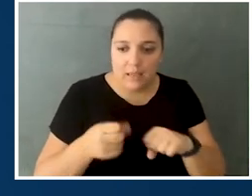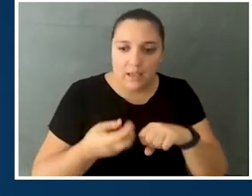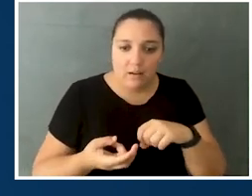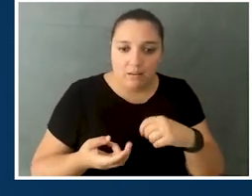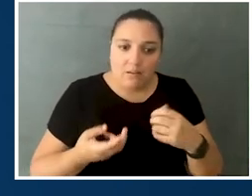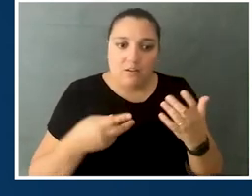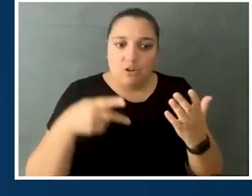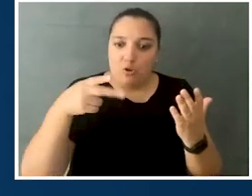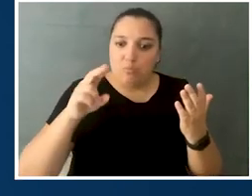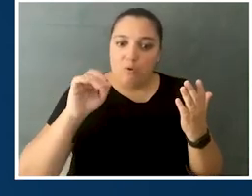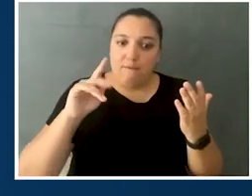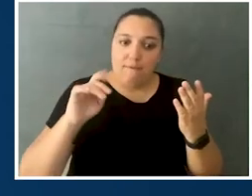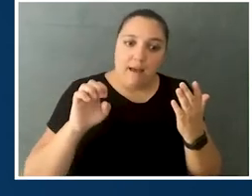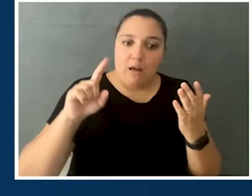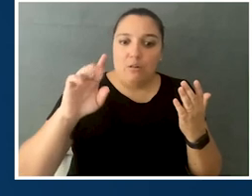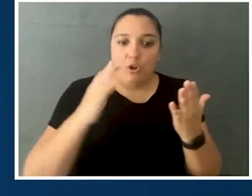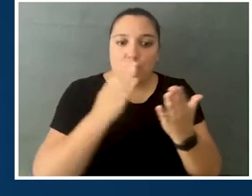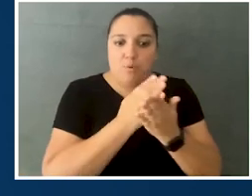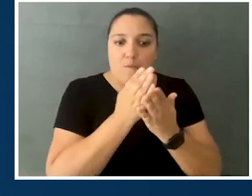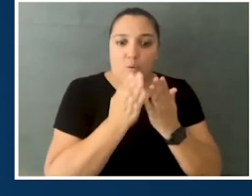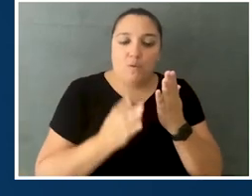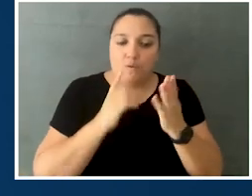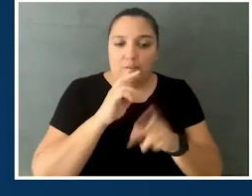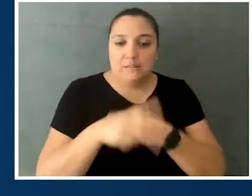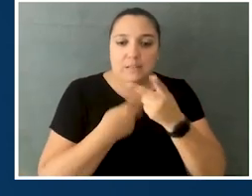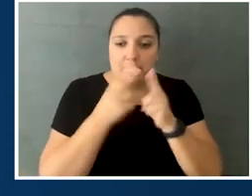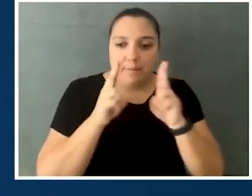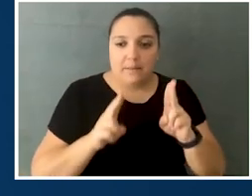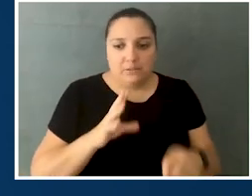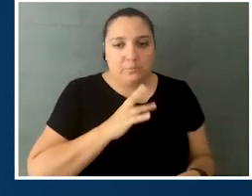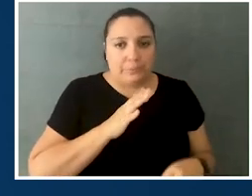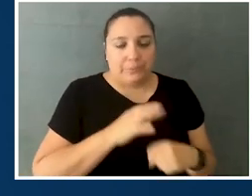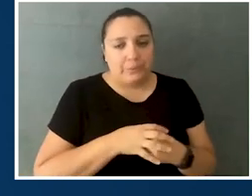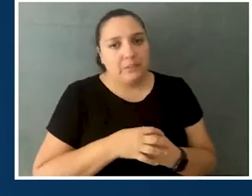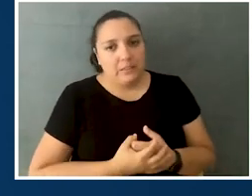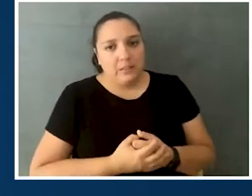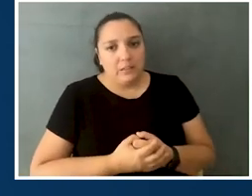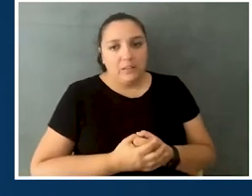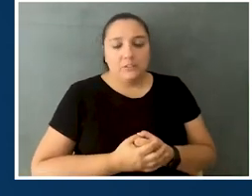really build your profile and build your portfolio when it comes to these types of applications,